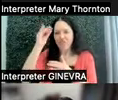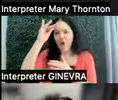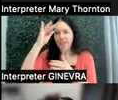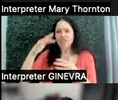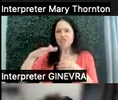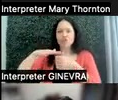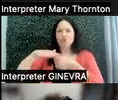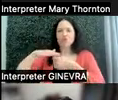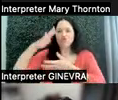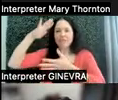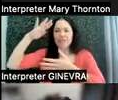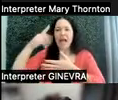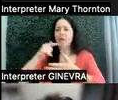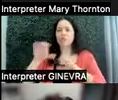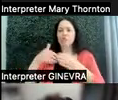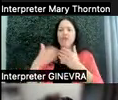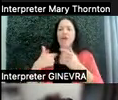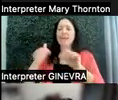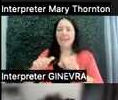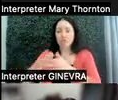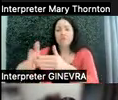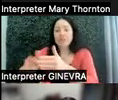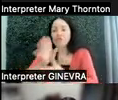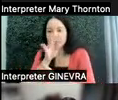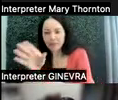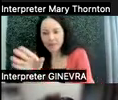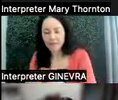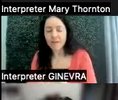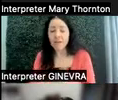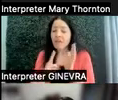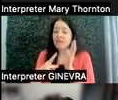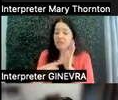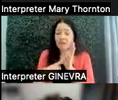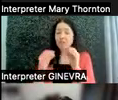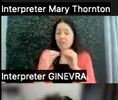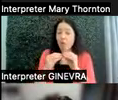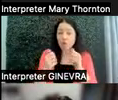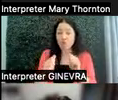whatever I can to finish it. And maybe-- sometimes-- the more you try to stop me from finishing it,